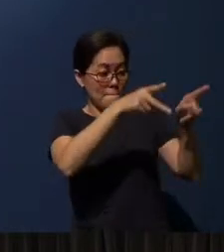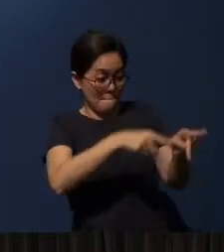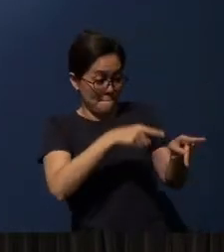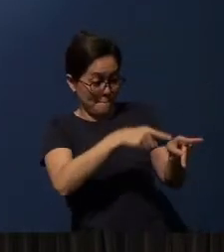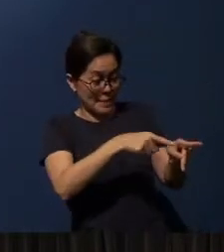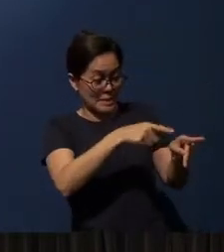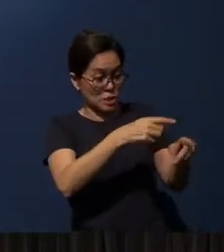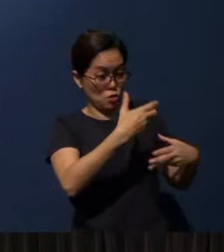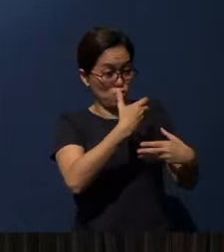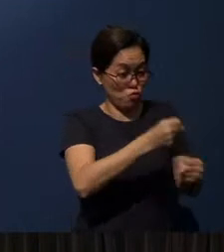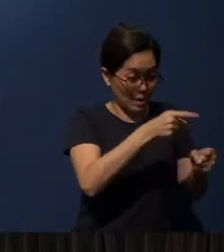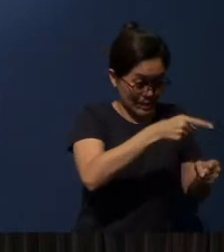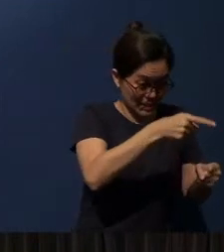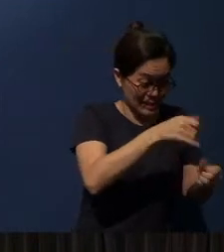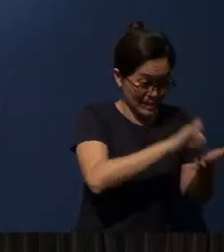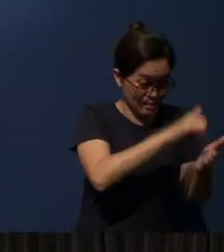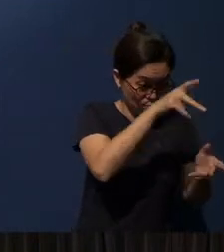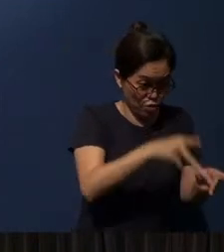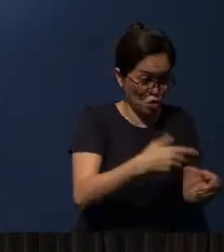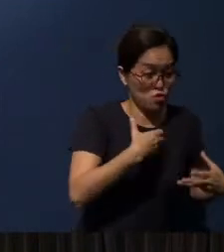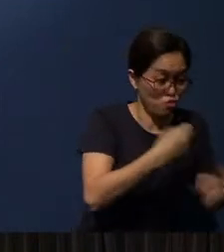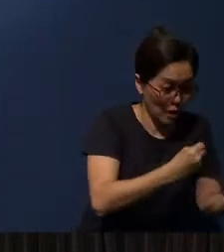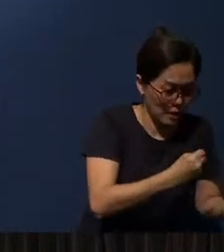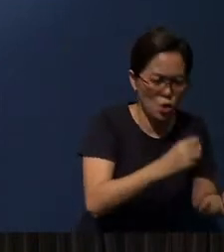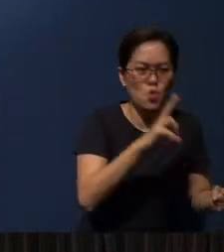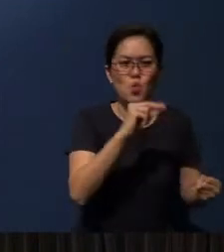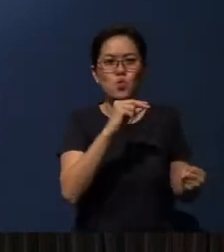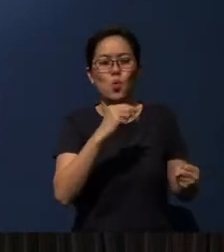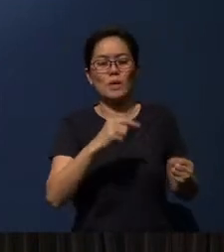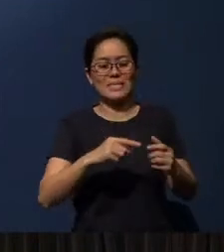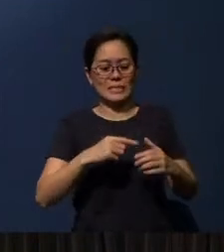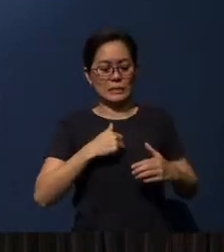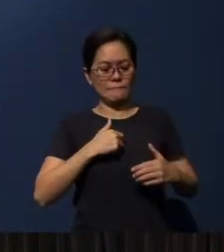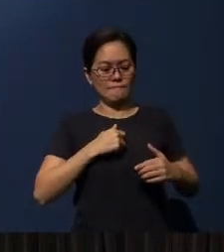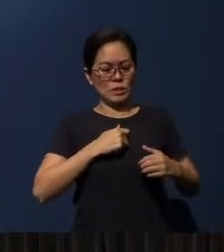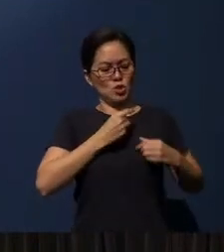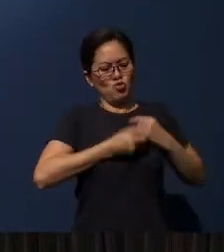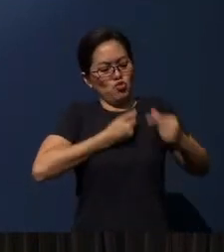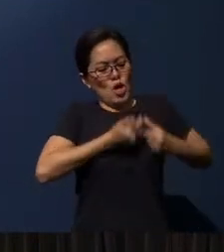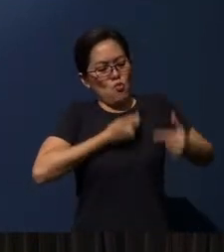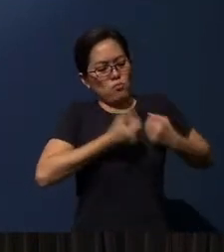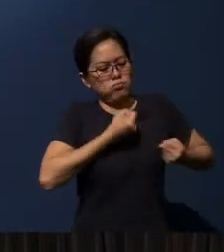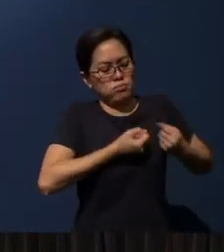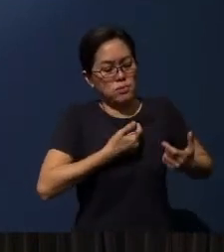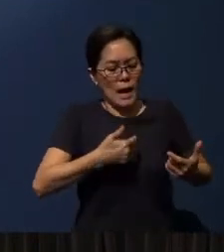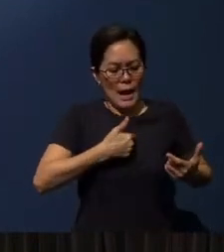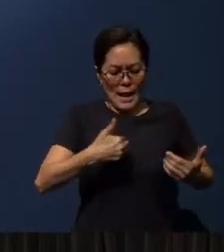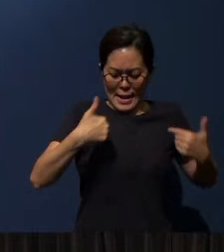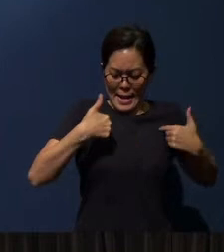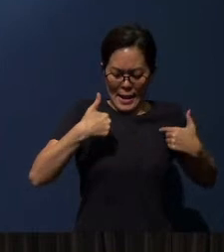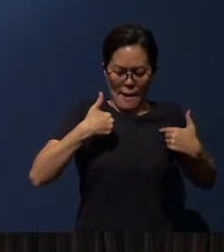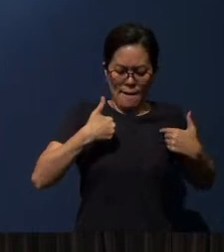(It’s not) something that you generate - “I have GREAT faith, I can do these things!”